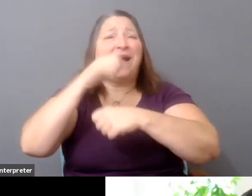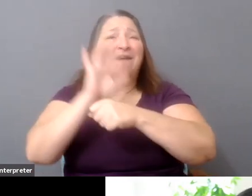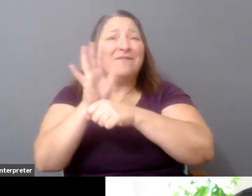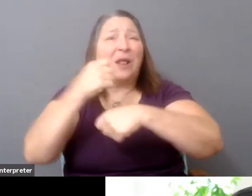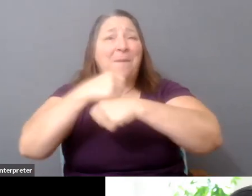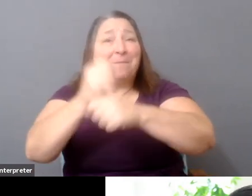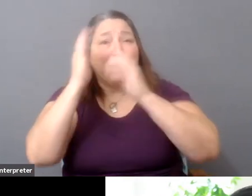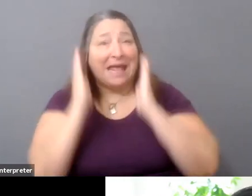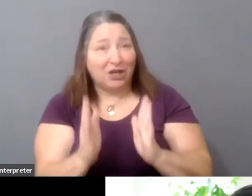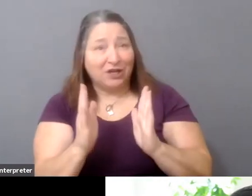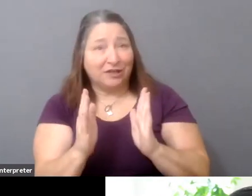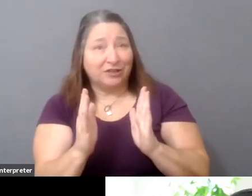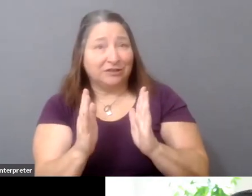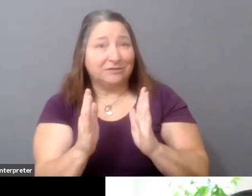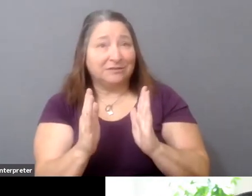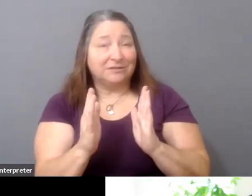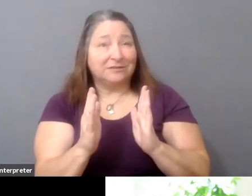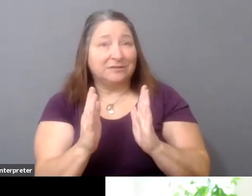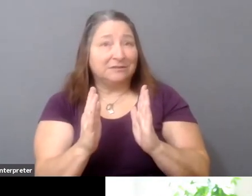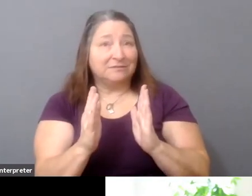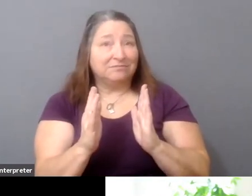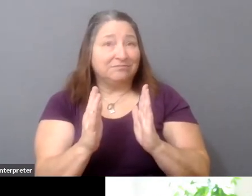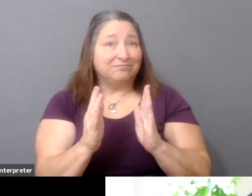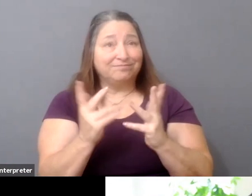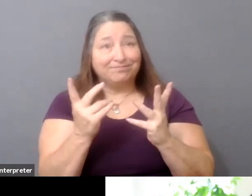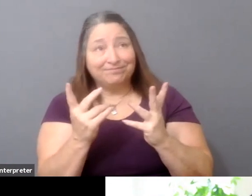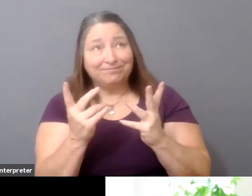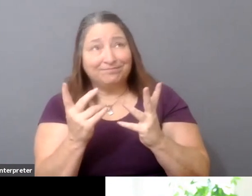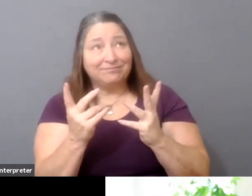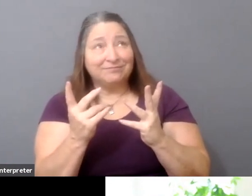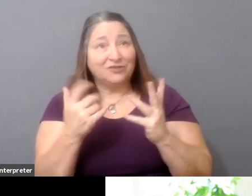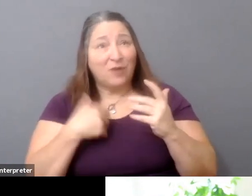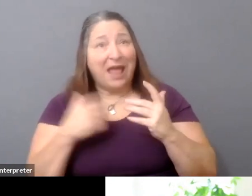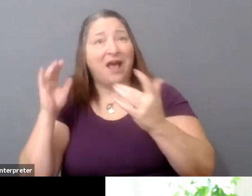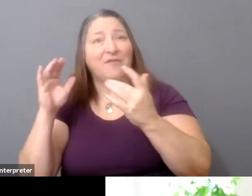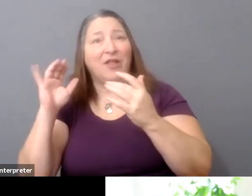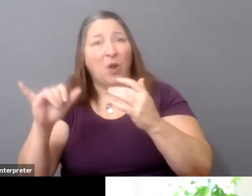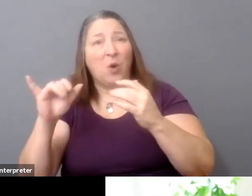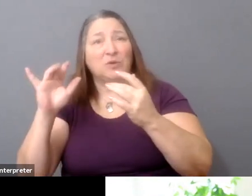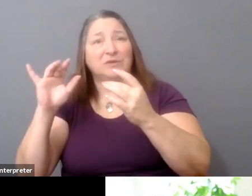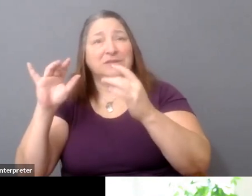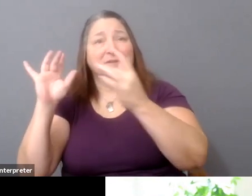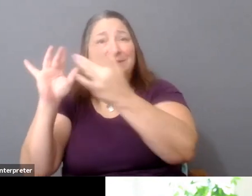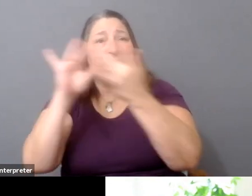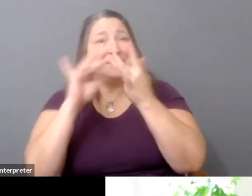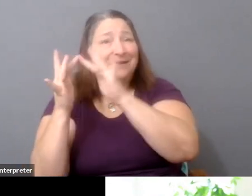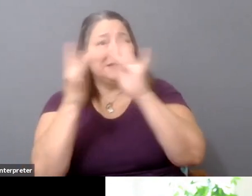and could that possibly, you know, change behavior or steer behavior ?? Yeah. Absolutely.